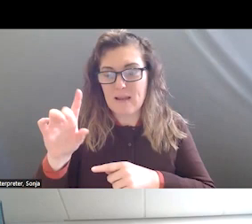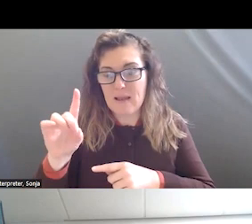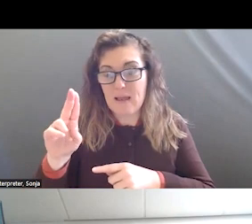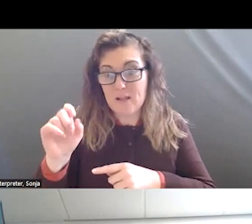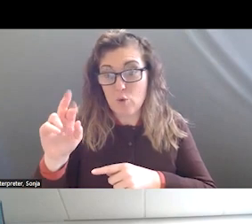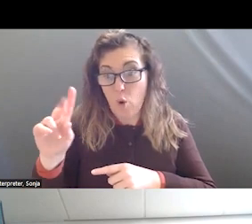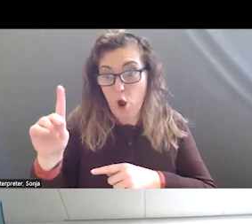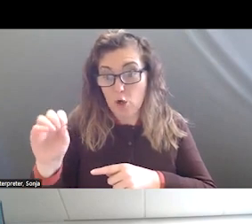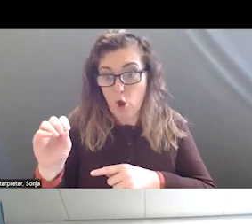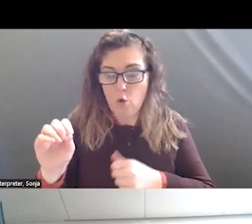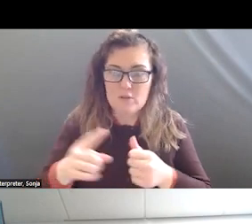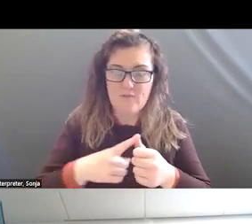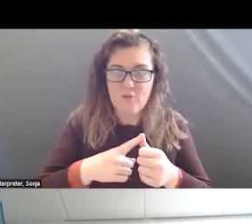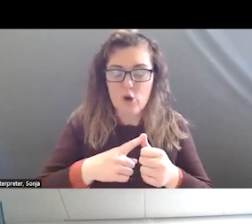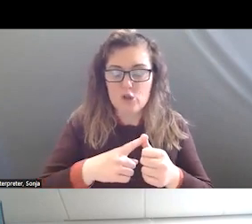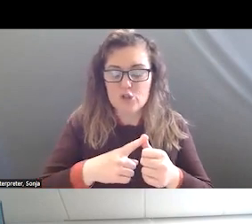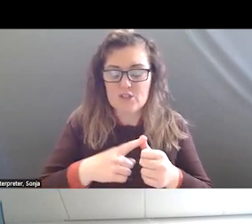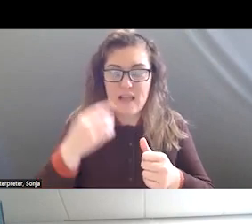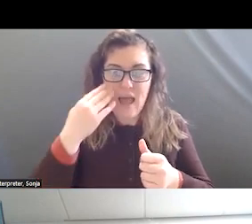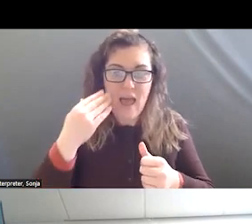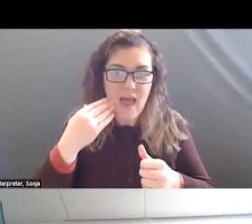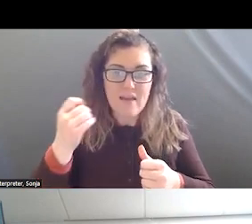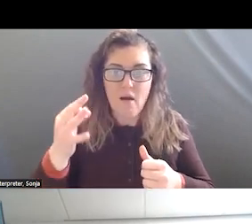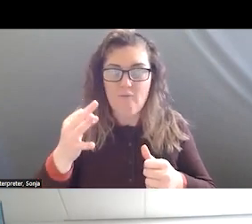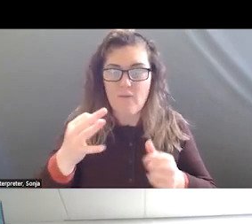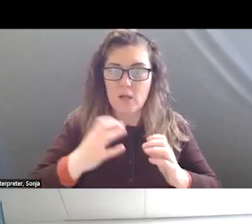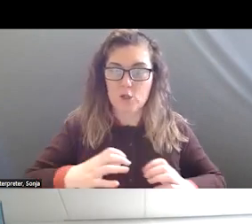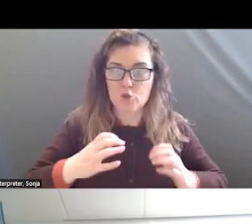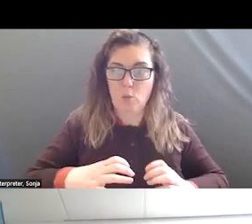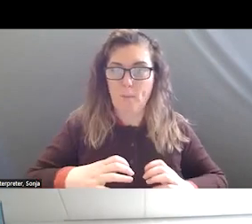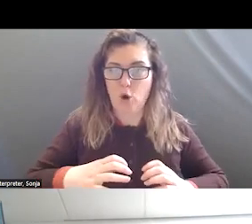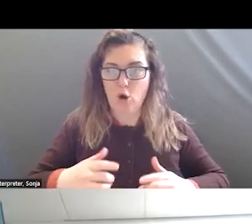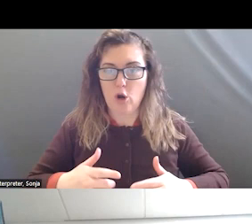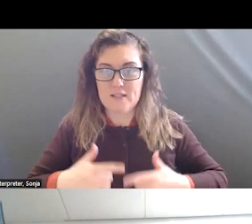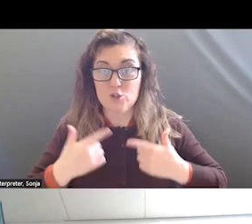FIRST HEAD AND SURVIVOR FOR THE COMMITTEE OF NATIONAL SUICIDE